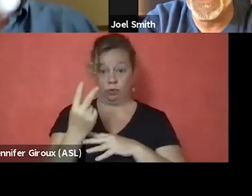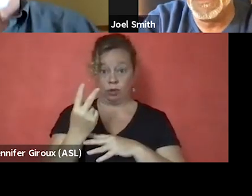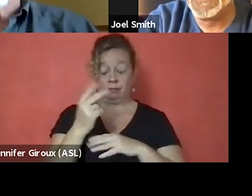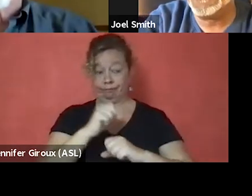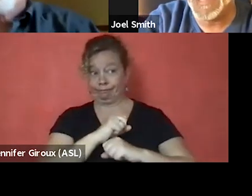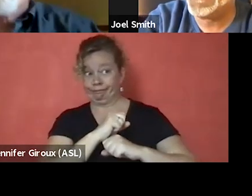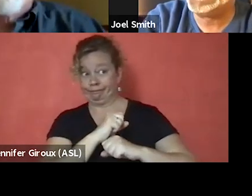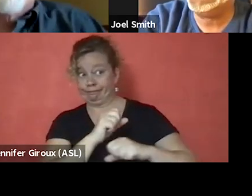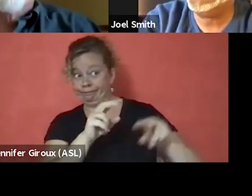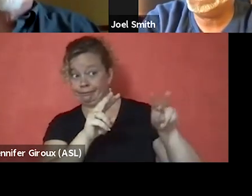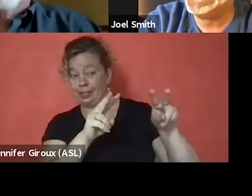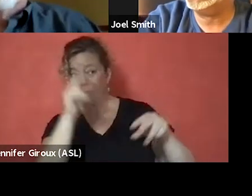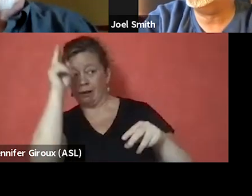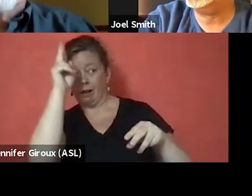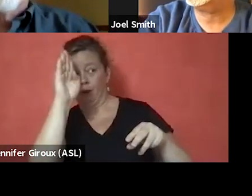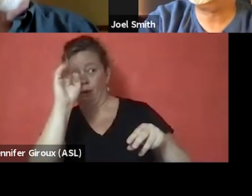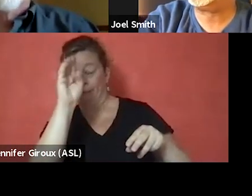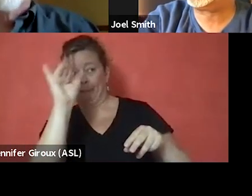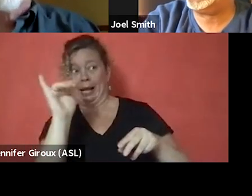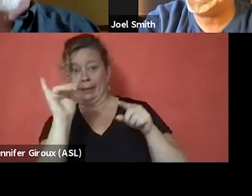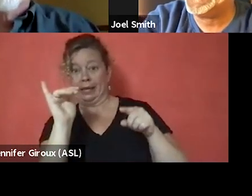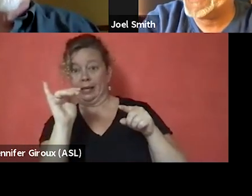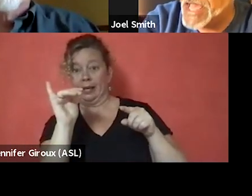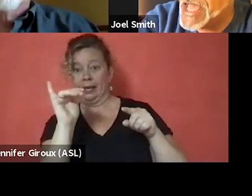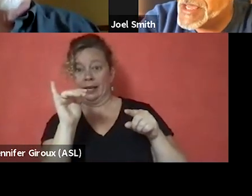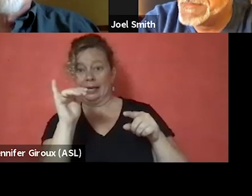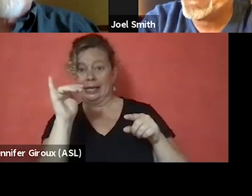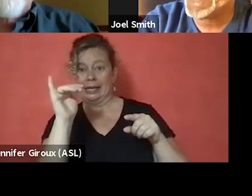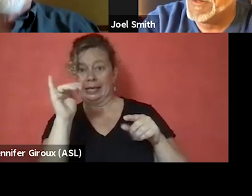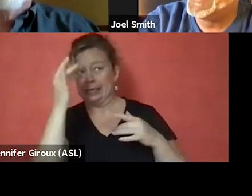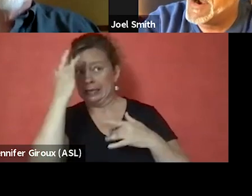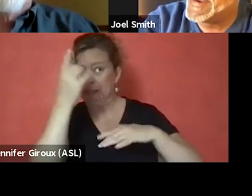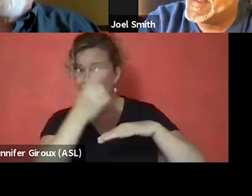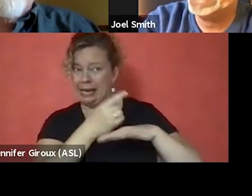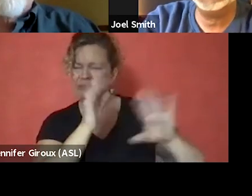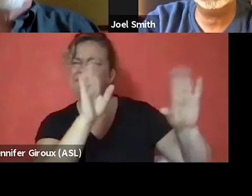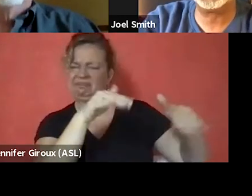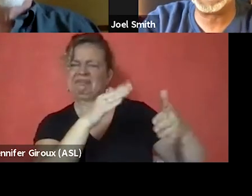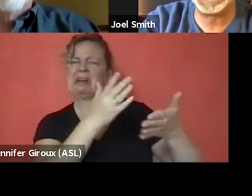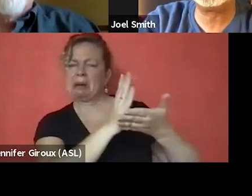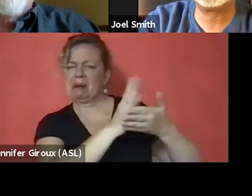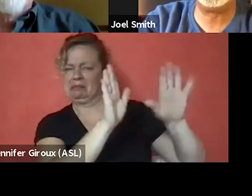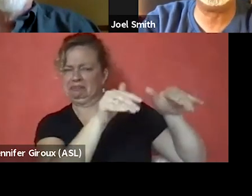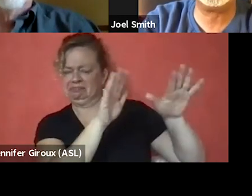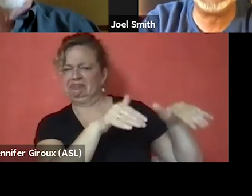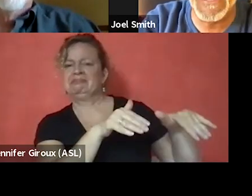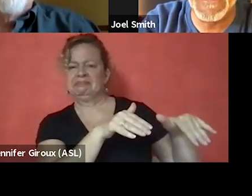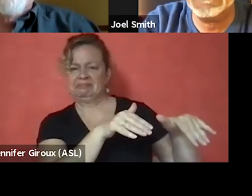"Uncle Bobby is just a little ill day. He'll be all right once he lands, gets a job."